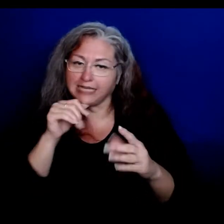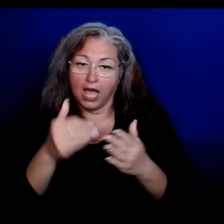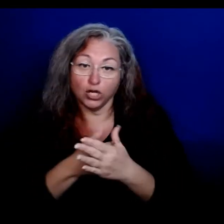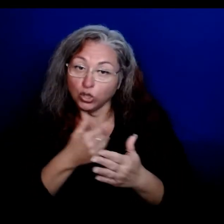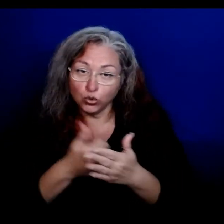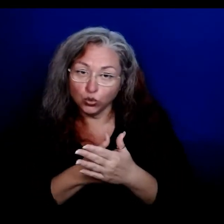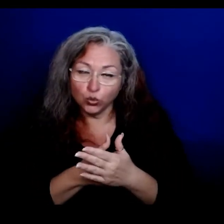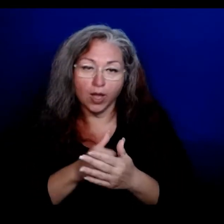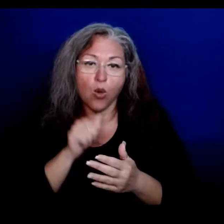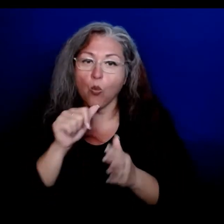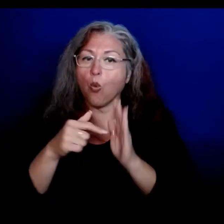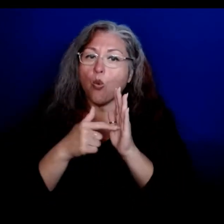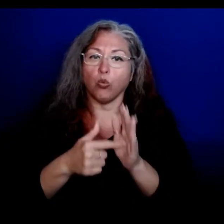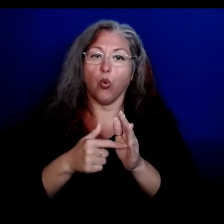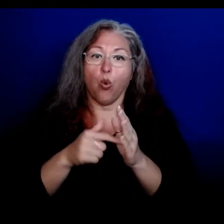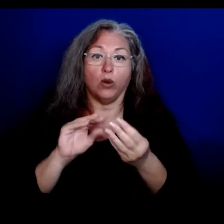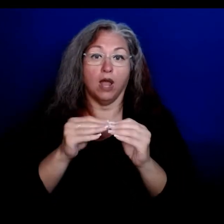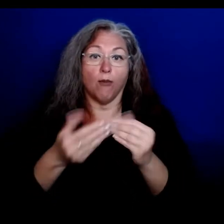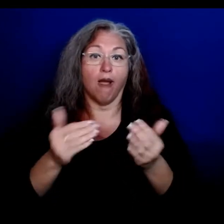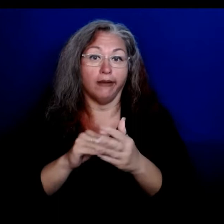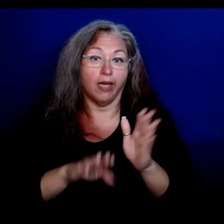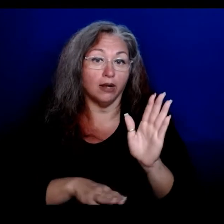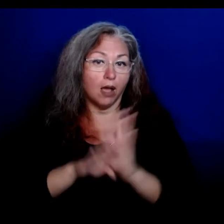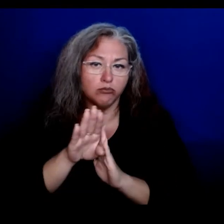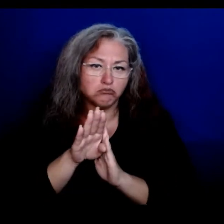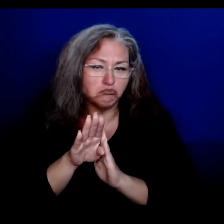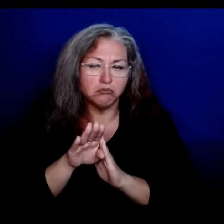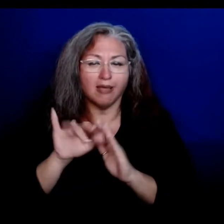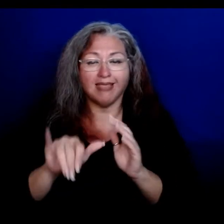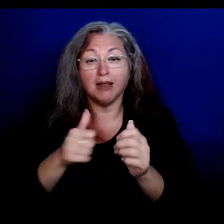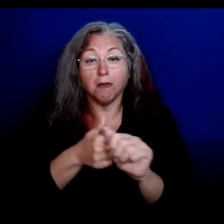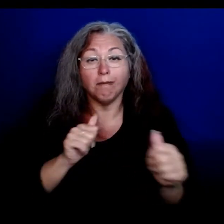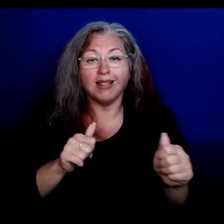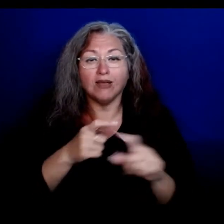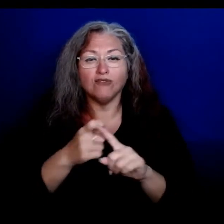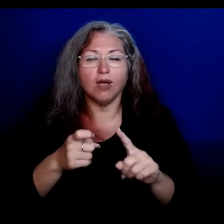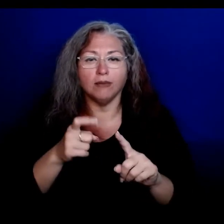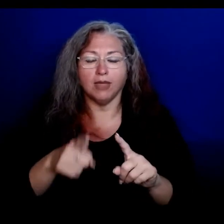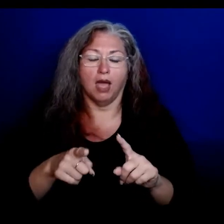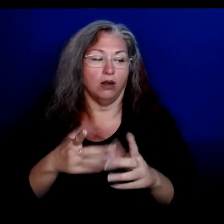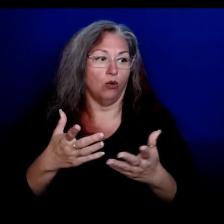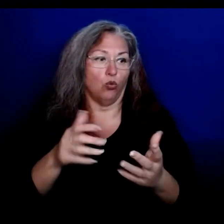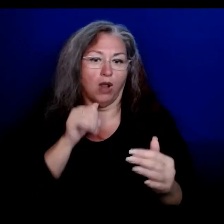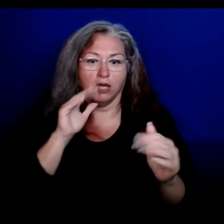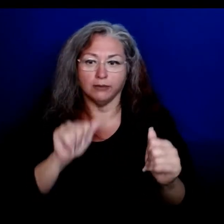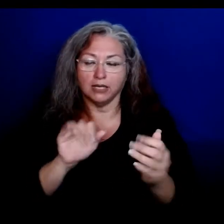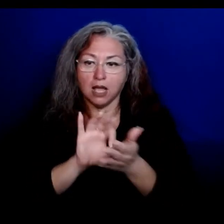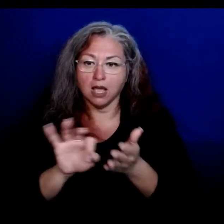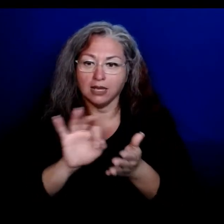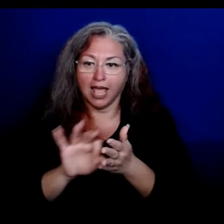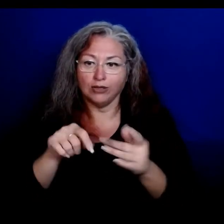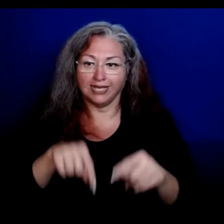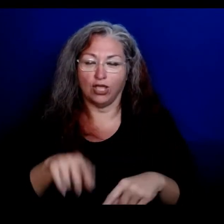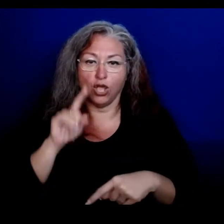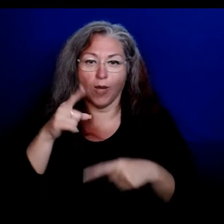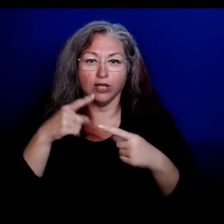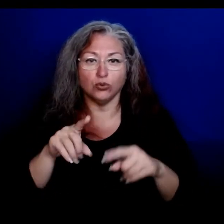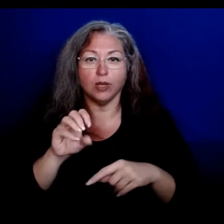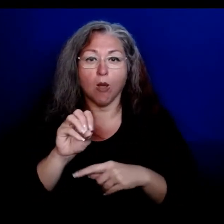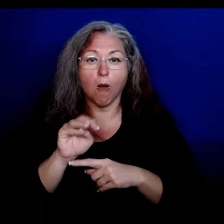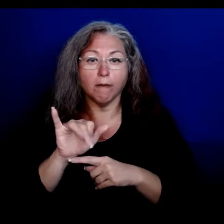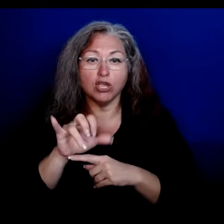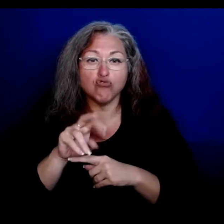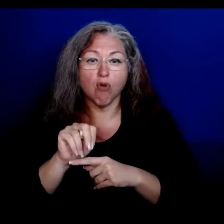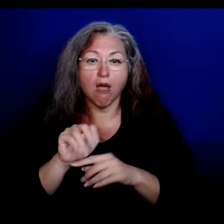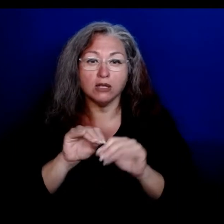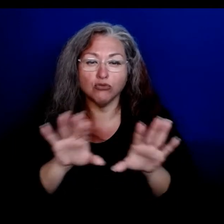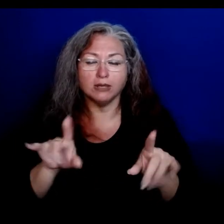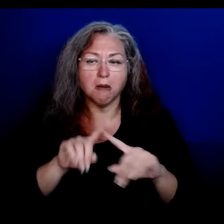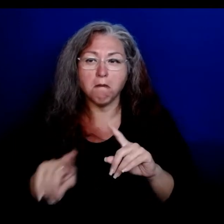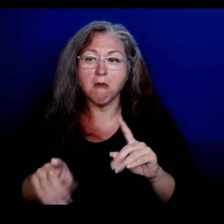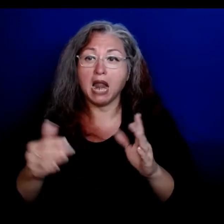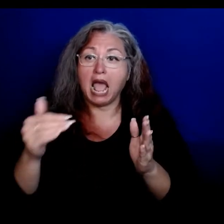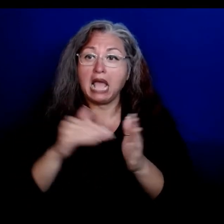cases and do not represent a rise in cases. This backlog developed due to the unprecedented case counts experienced on Kauai during the Omicron surge, and is not expected to recur.